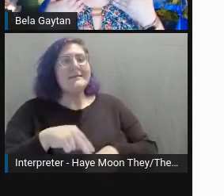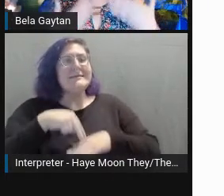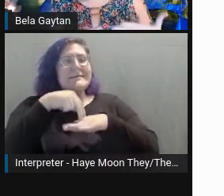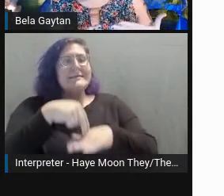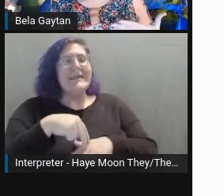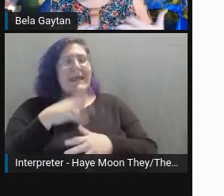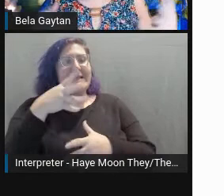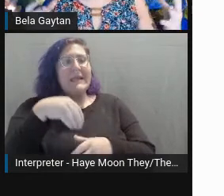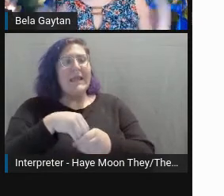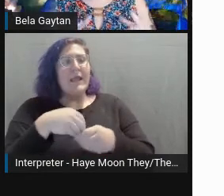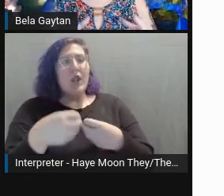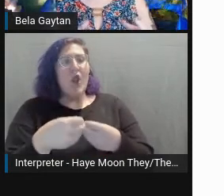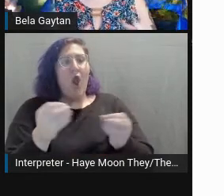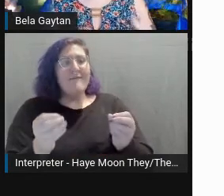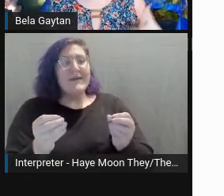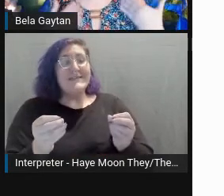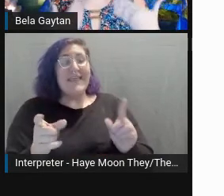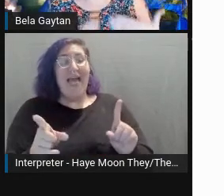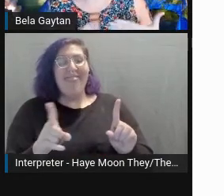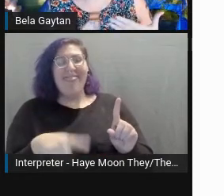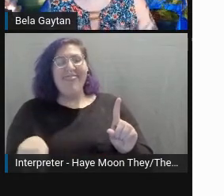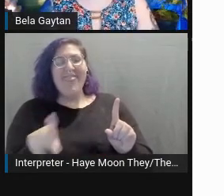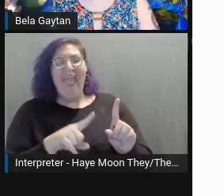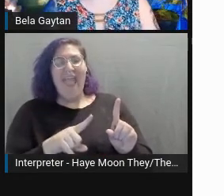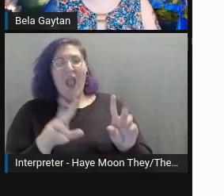They are looking at each other and they are smiling.